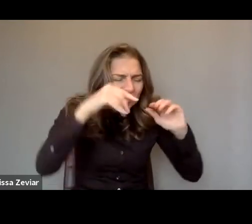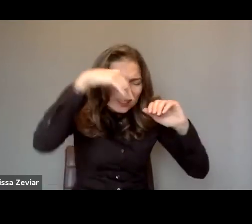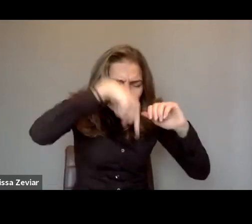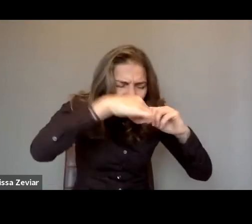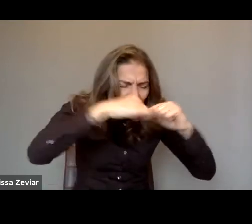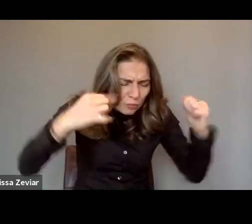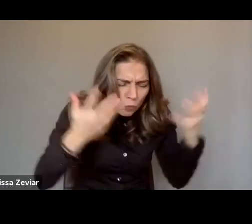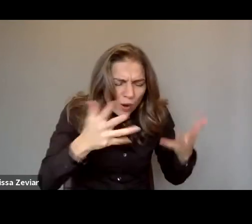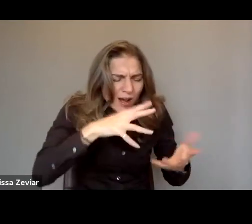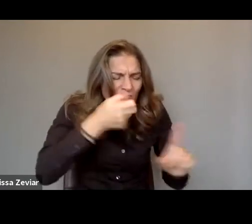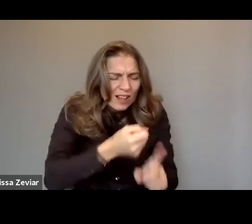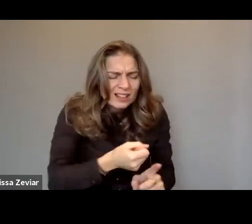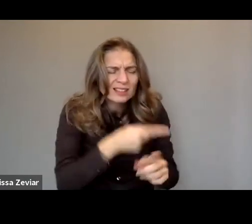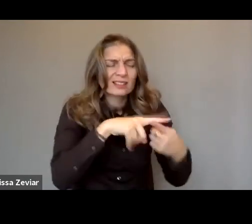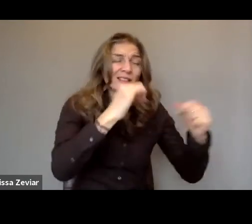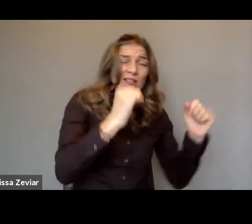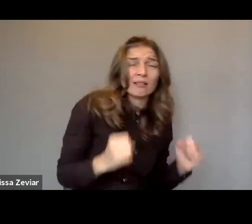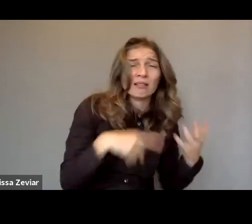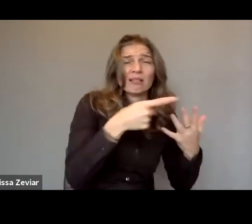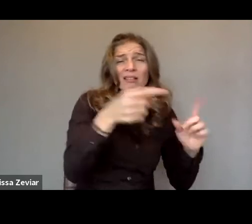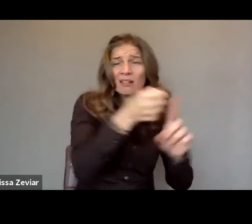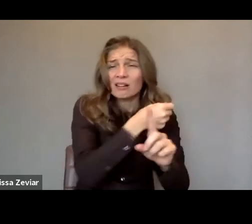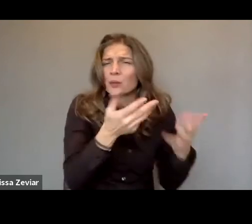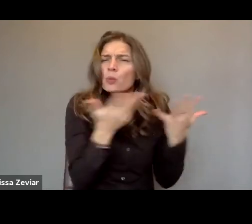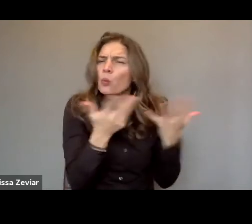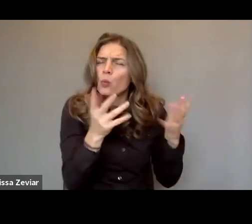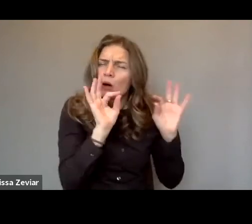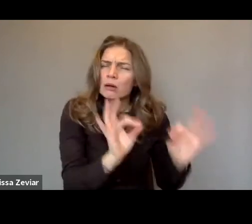And the second one is going to analyse and discuss